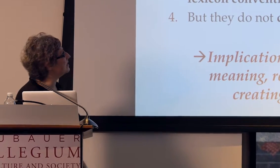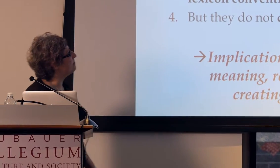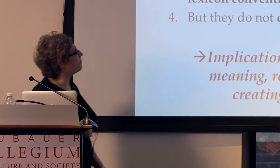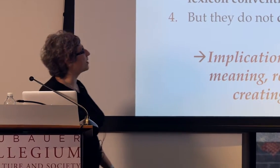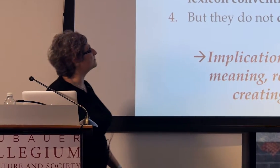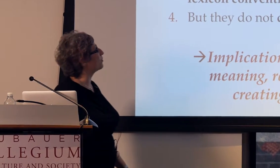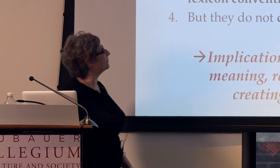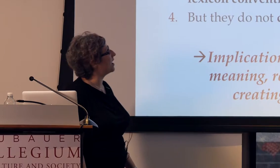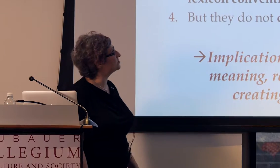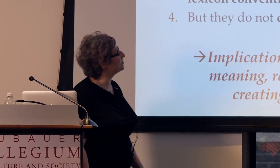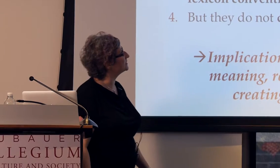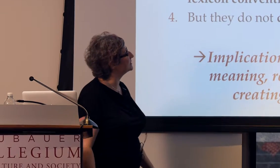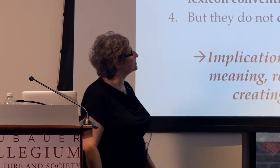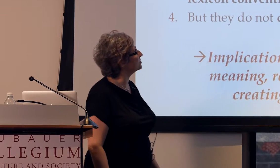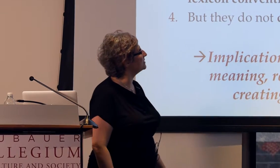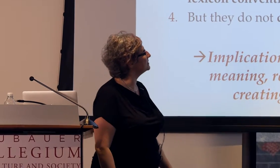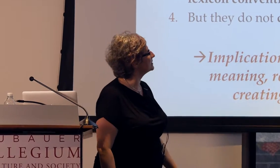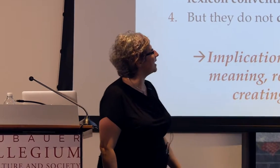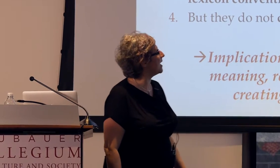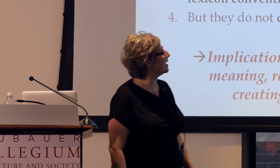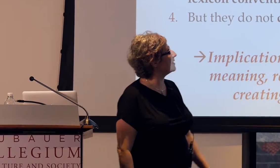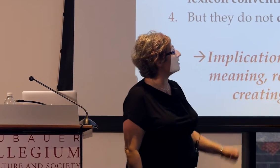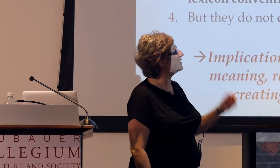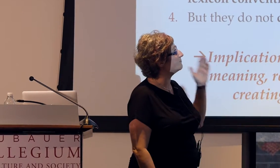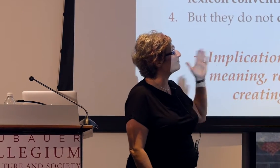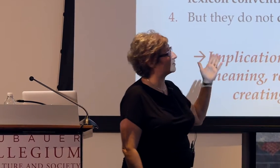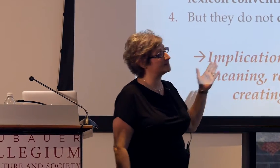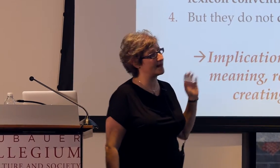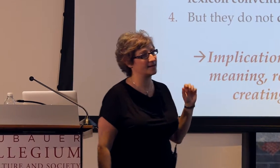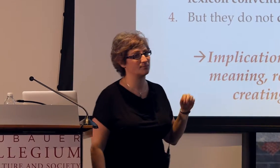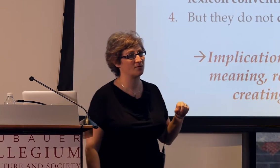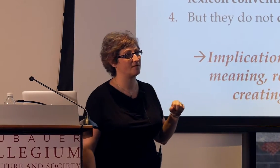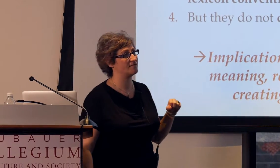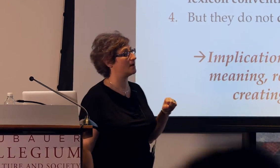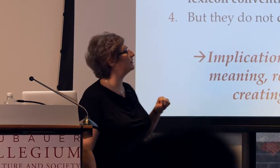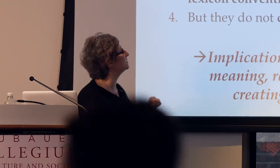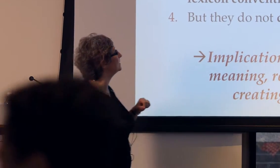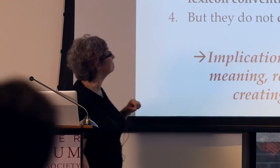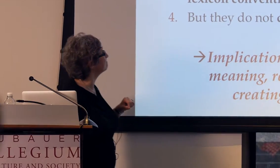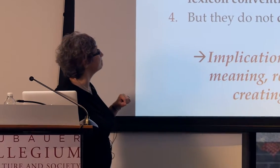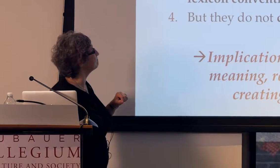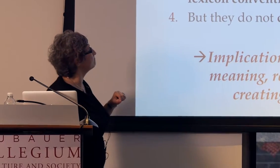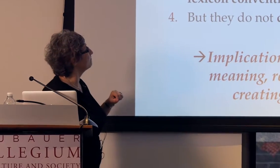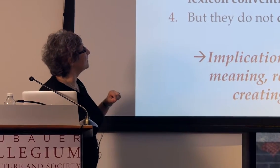marks morphological distinctions and I'll be referring to that as morphophonology.